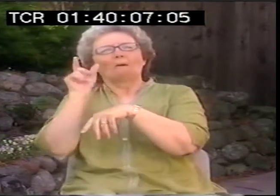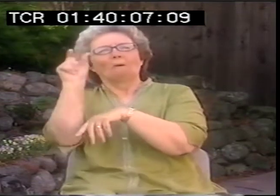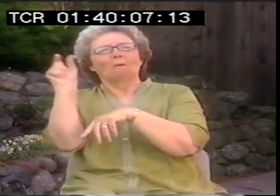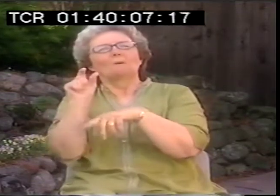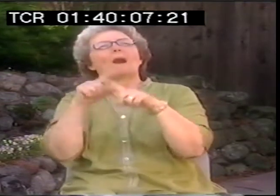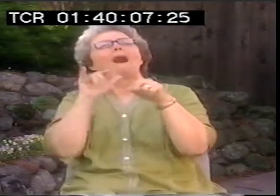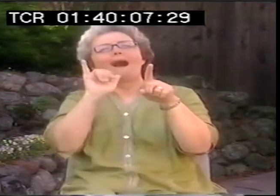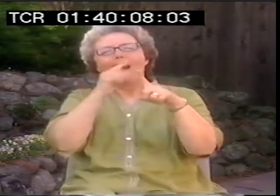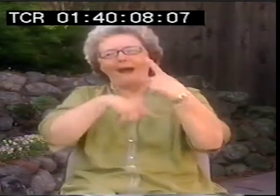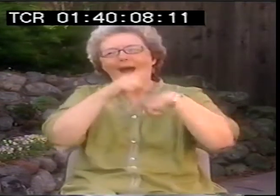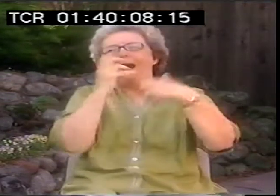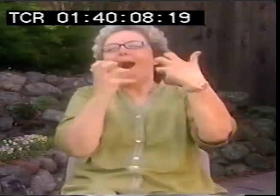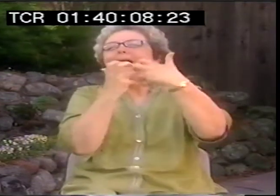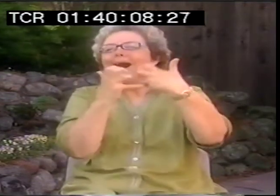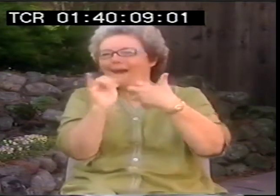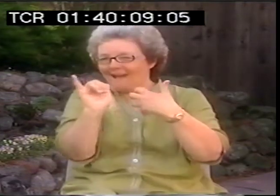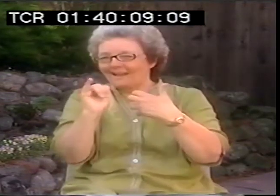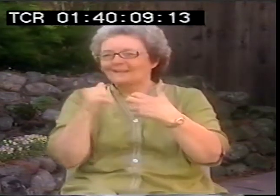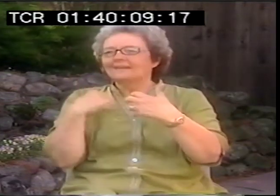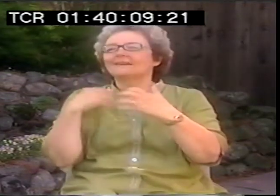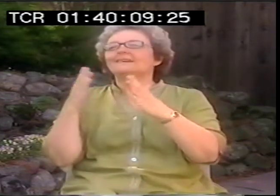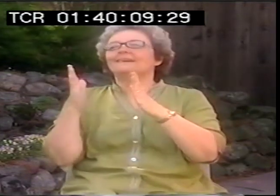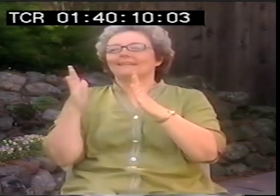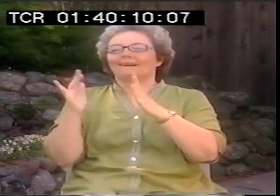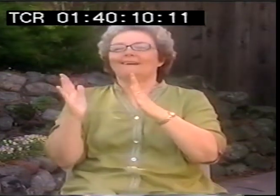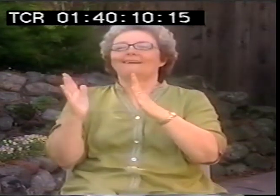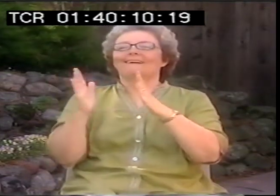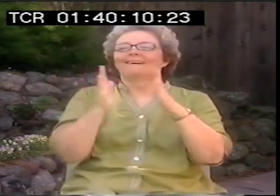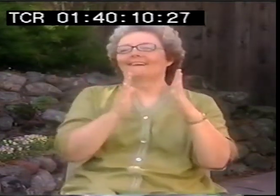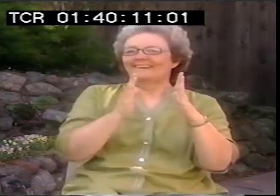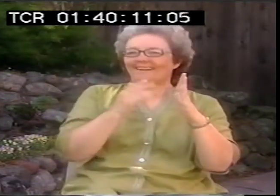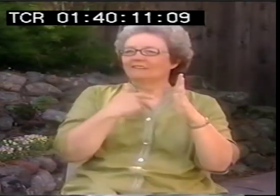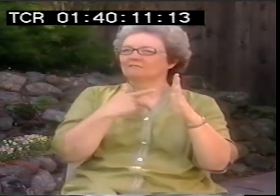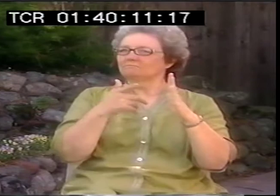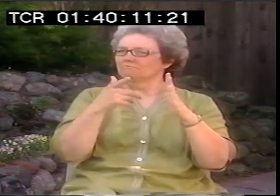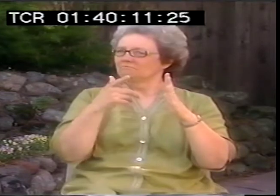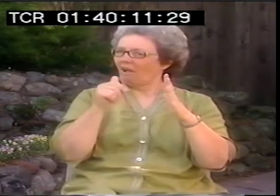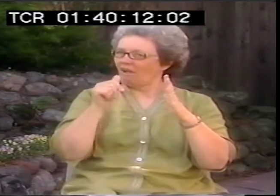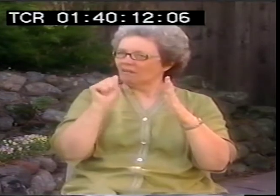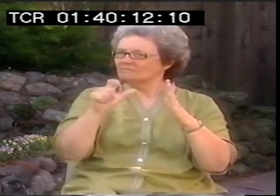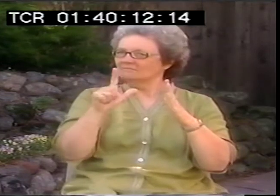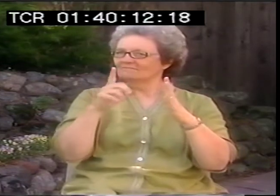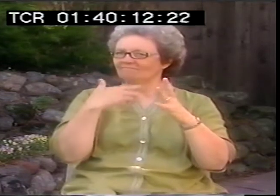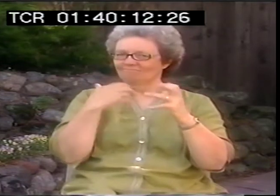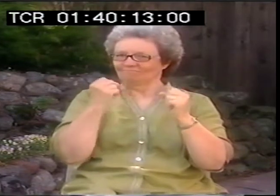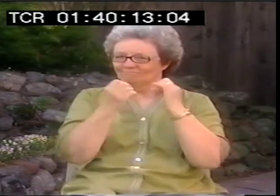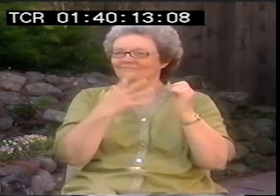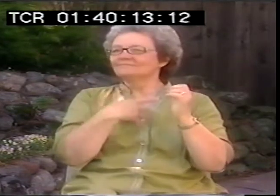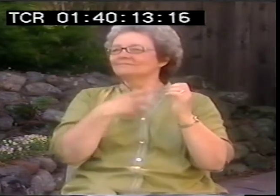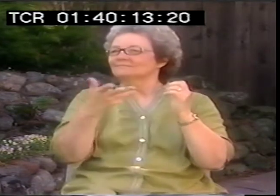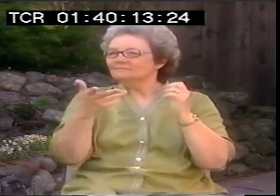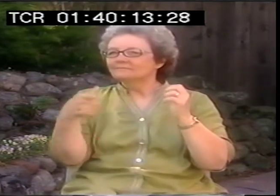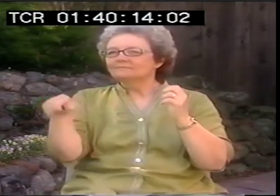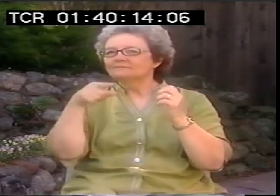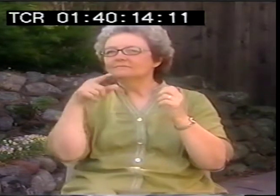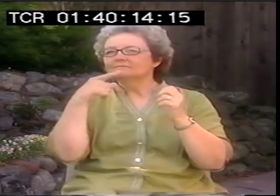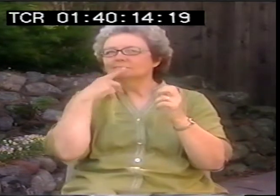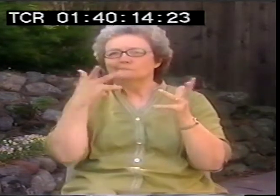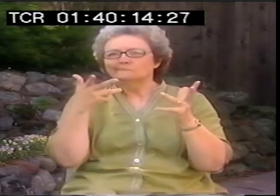It would fit the signs more than the signs fitting the English. So it was skewed over towards the ASL side of the world, instead of just to the English part of the world.